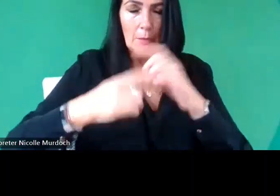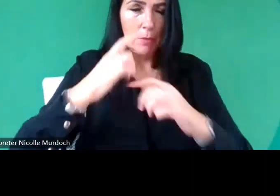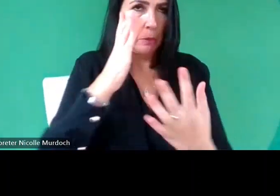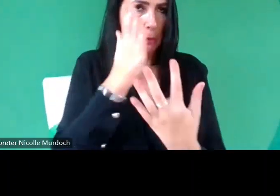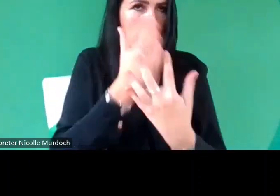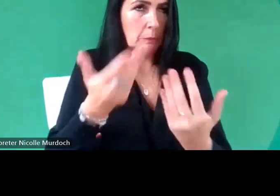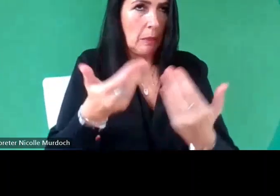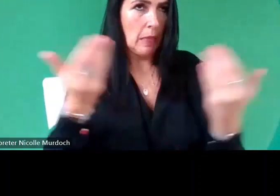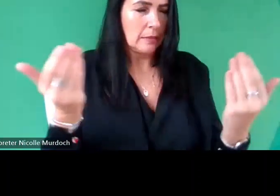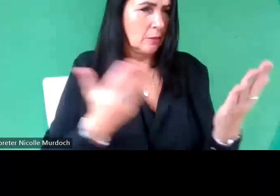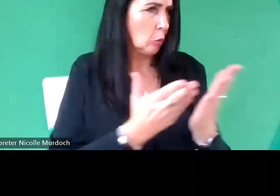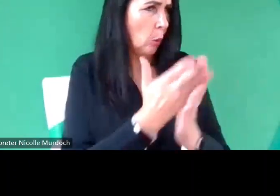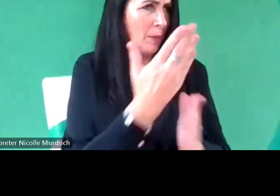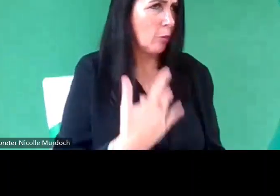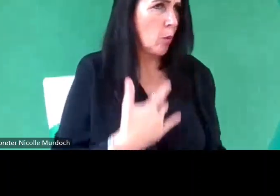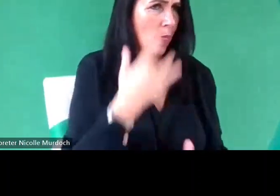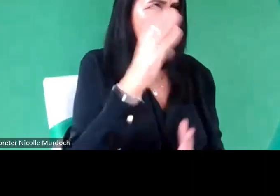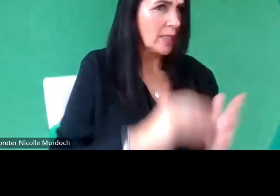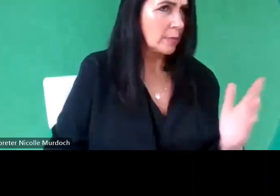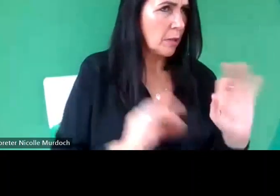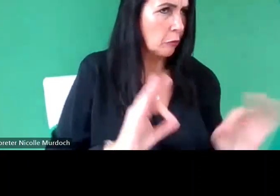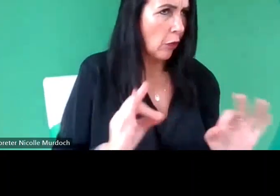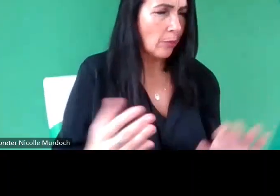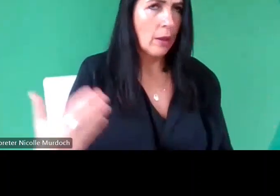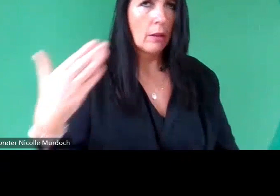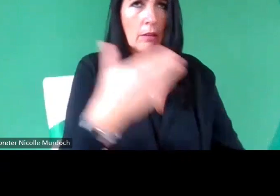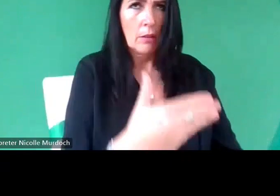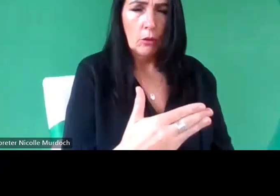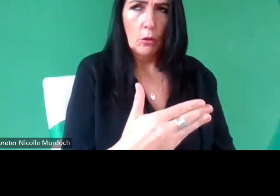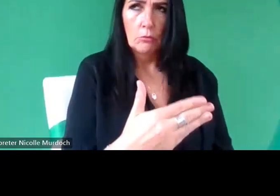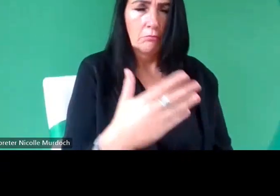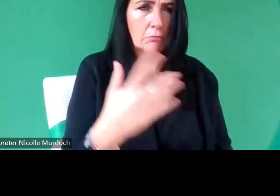need to be there it does not need to be talked about you know the other thing is it's difficult